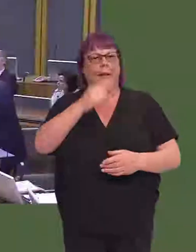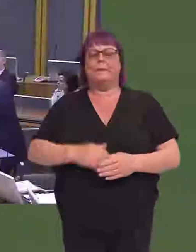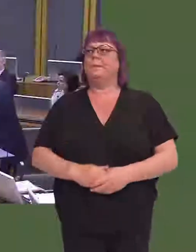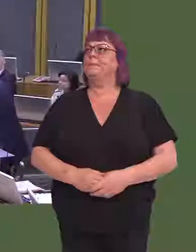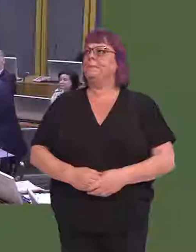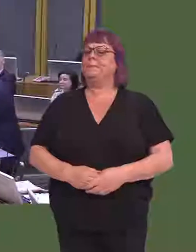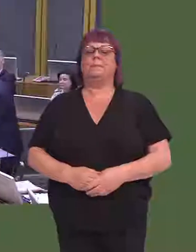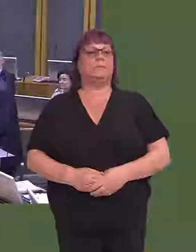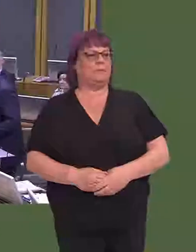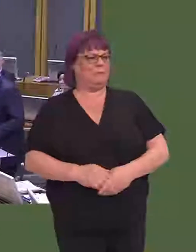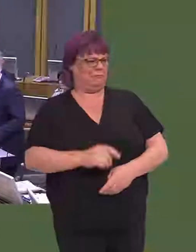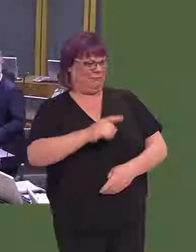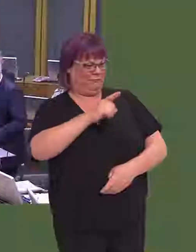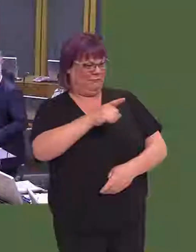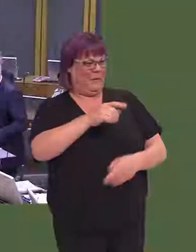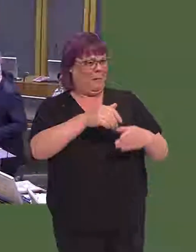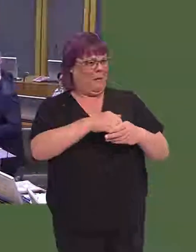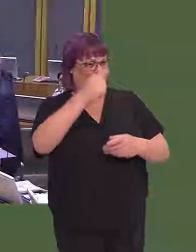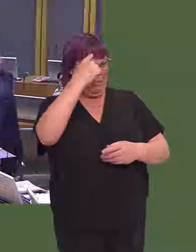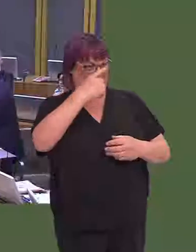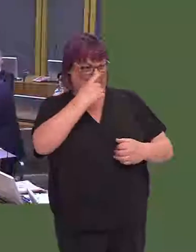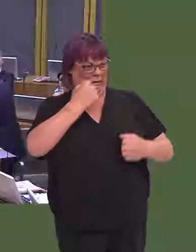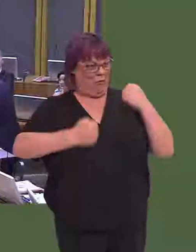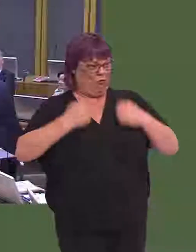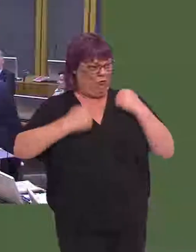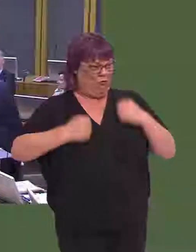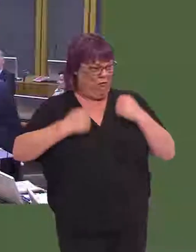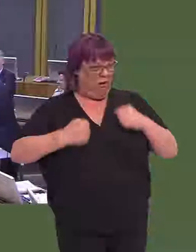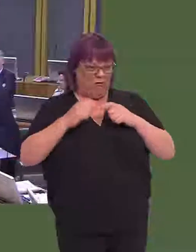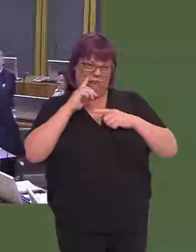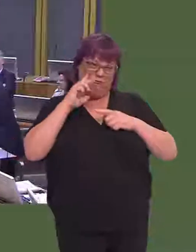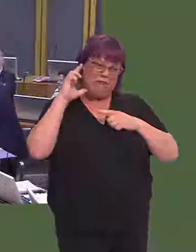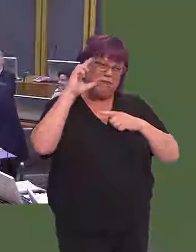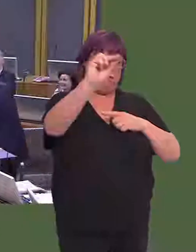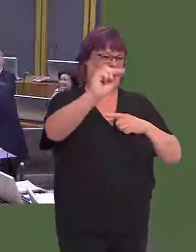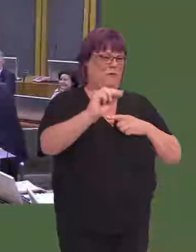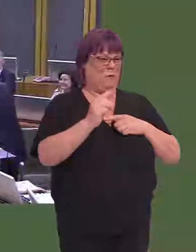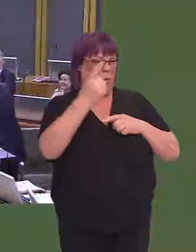Carwyn Jones AM: Well, the Member has great faith in me in assuming I'd run a marathon